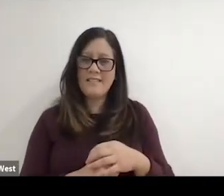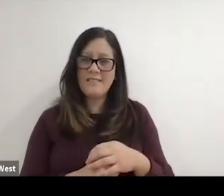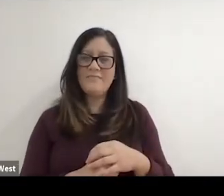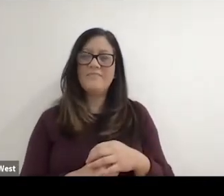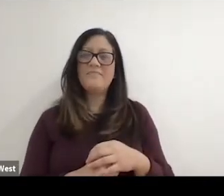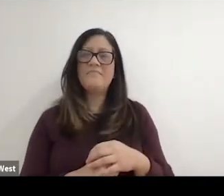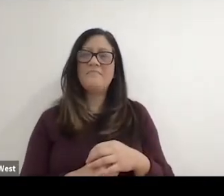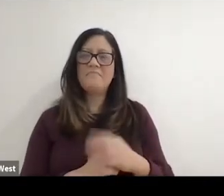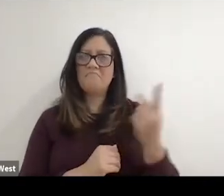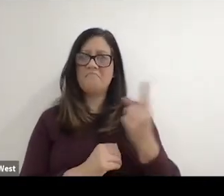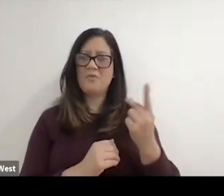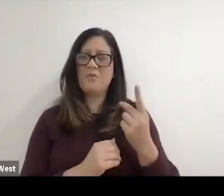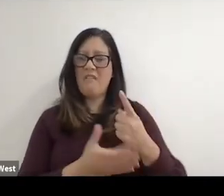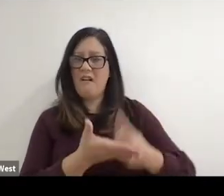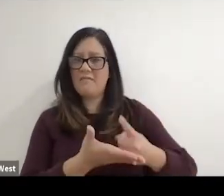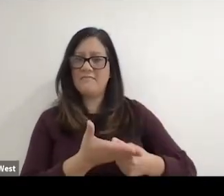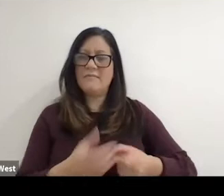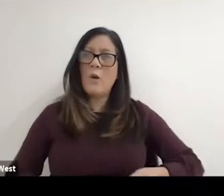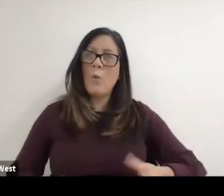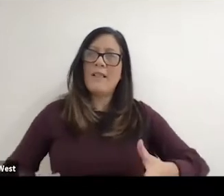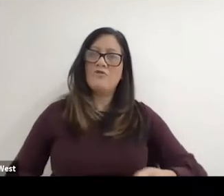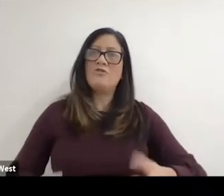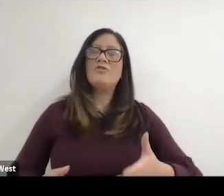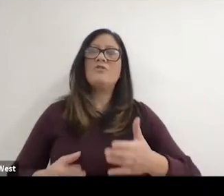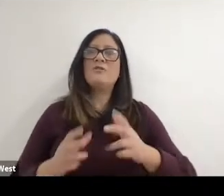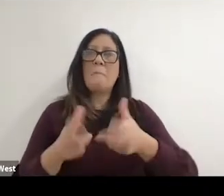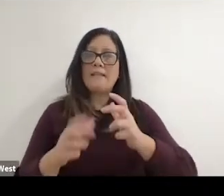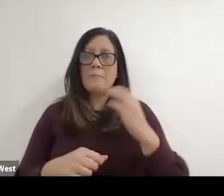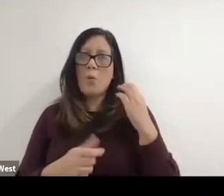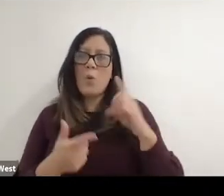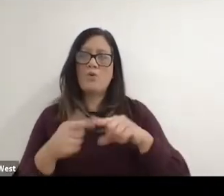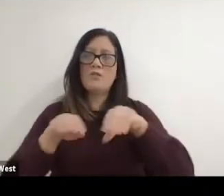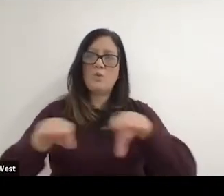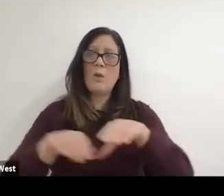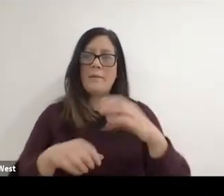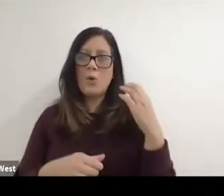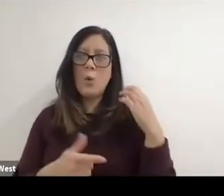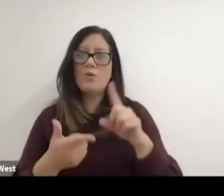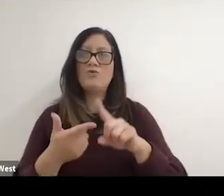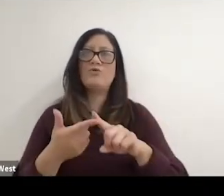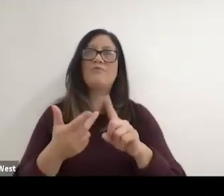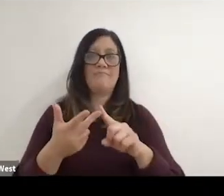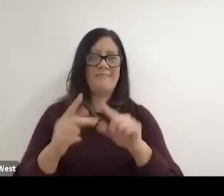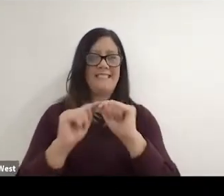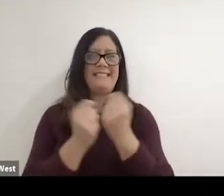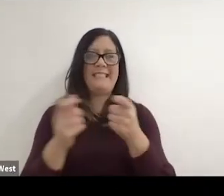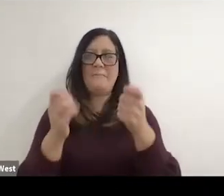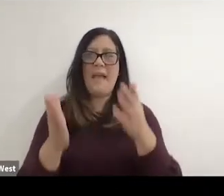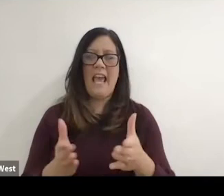Called to account that was the wheelchair basketball coach, the swimming coach, the team manager